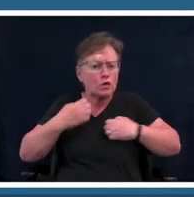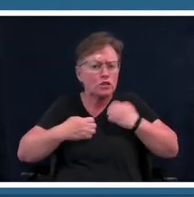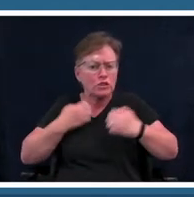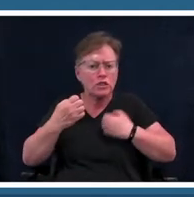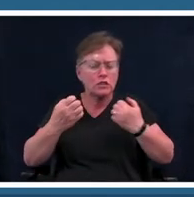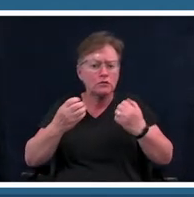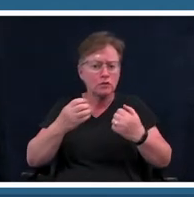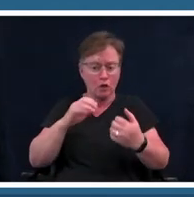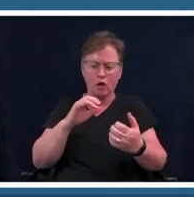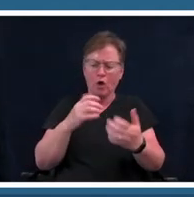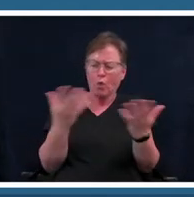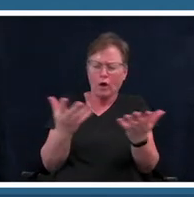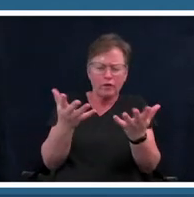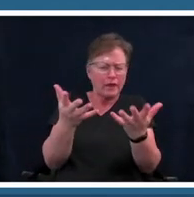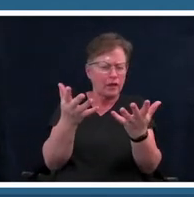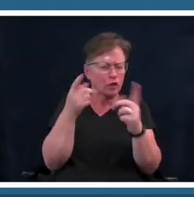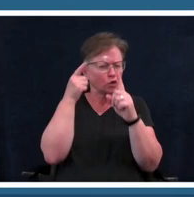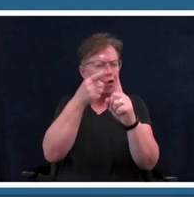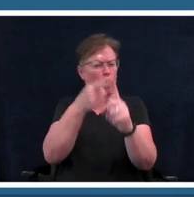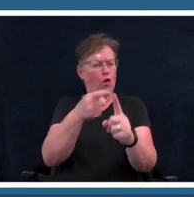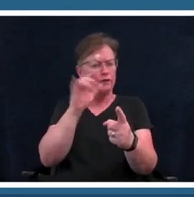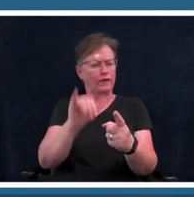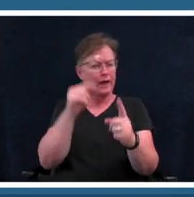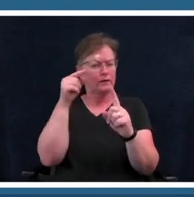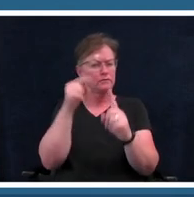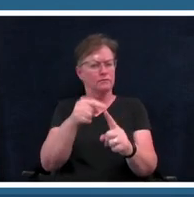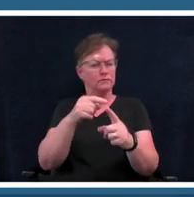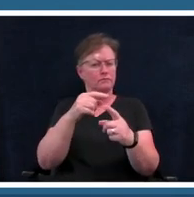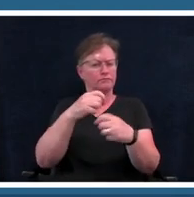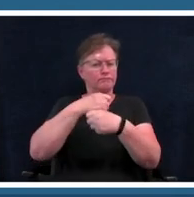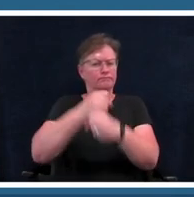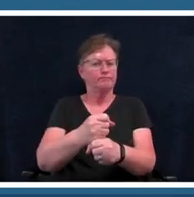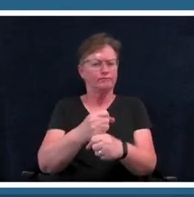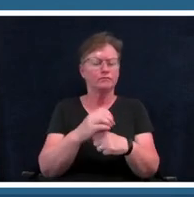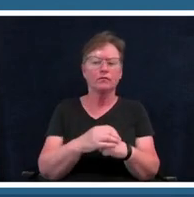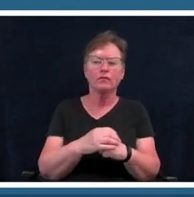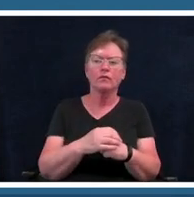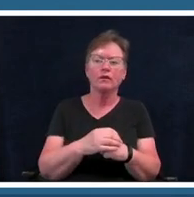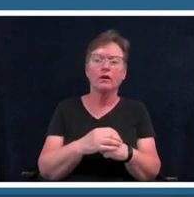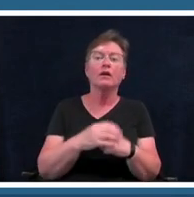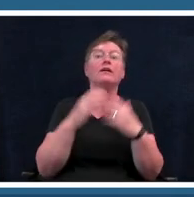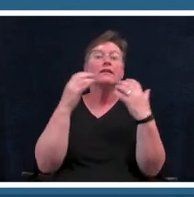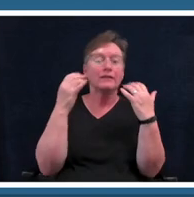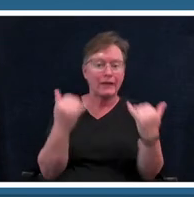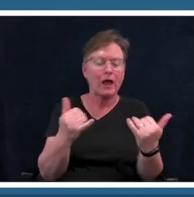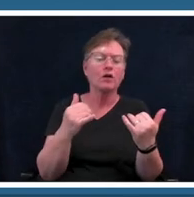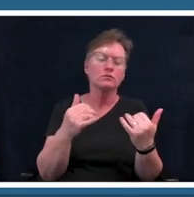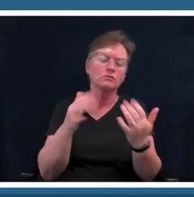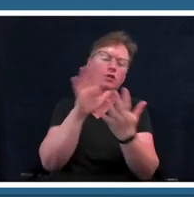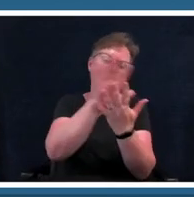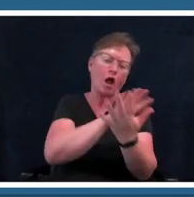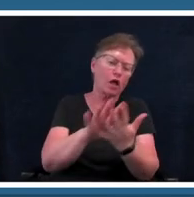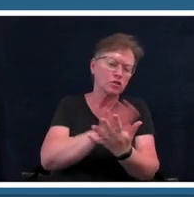that's when we break out the magazines for collaging and i ask students to